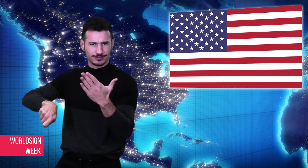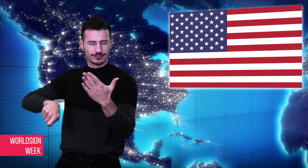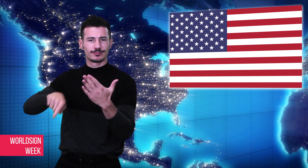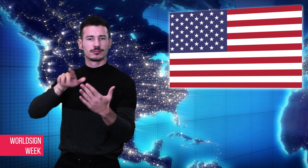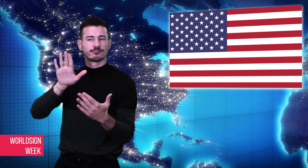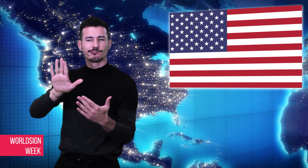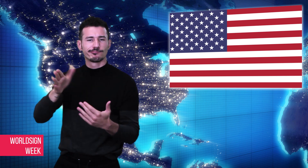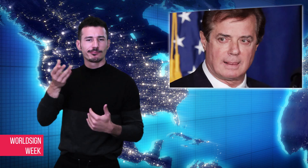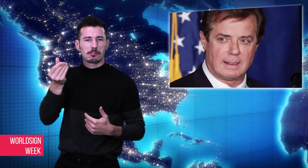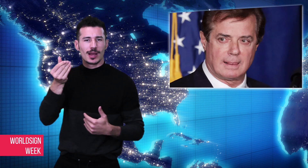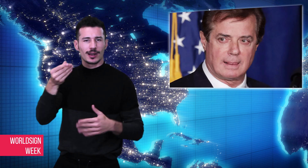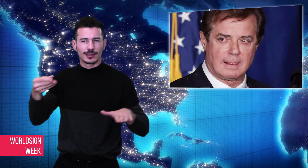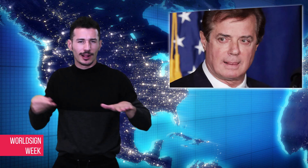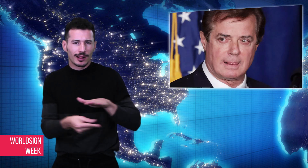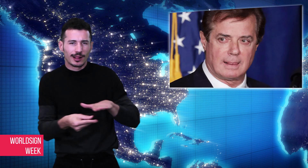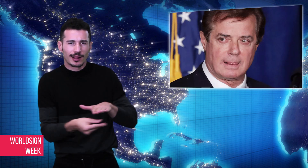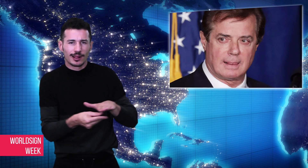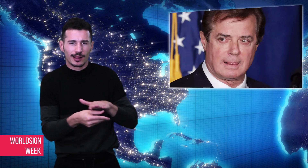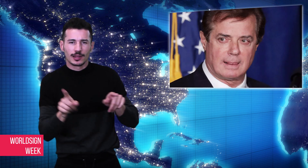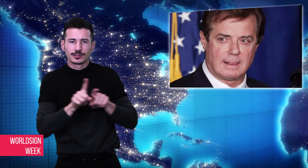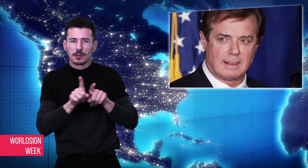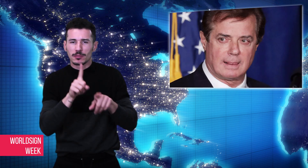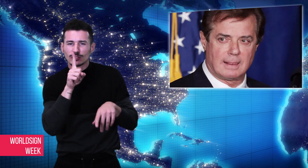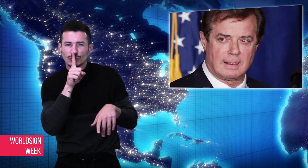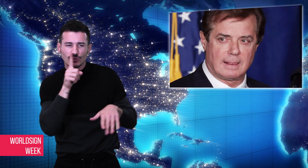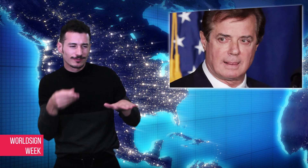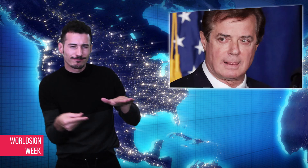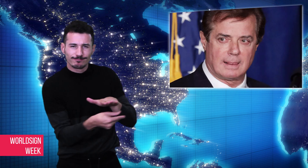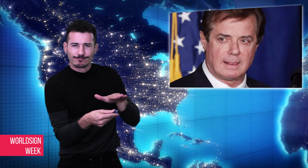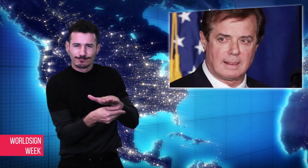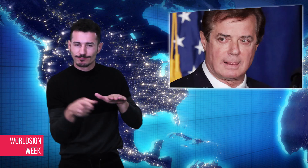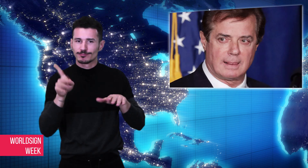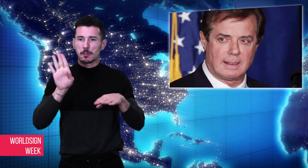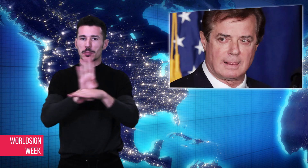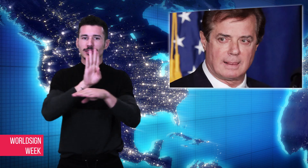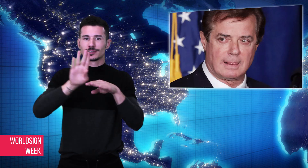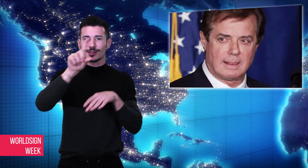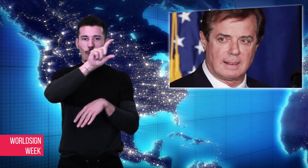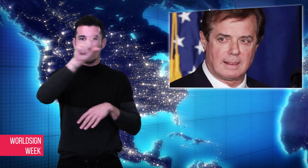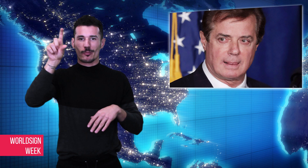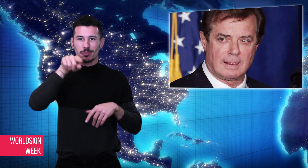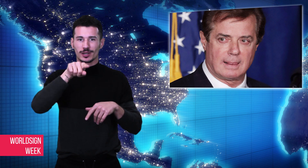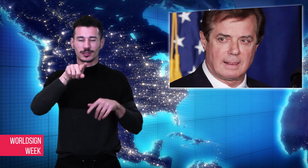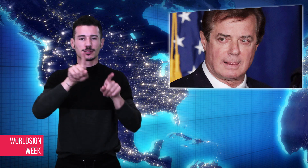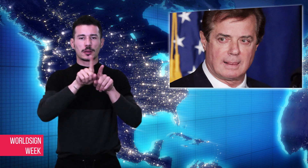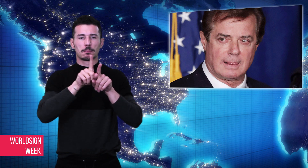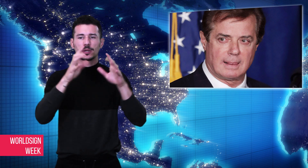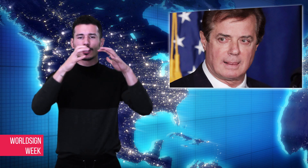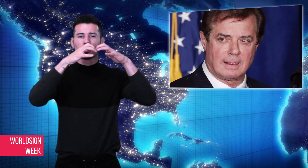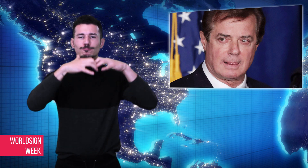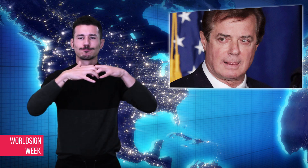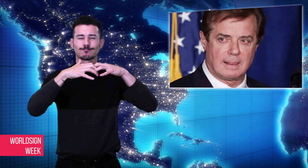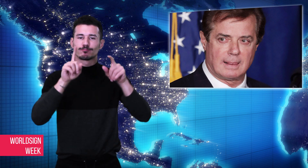inactive businesses to avoid reporting income for tax purposes. This